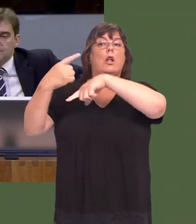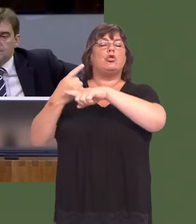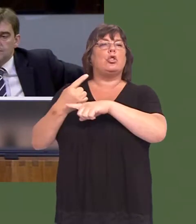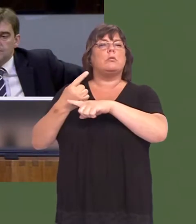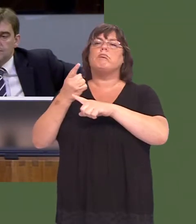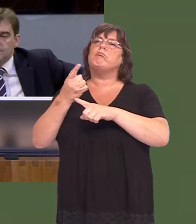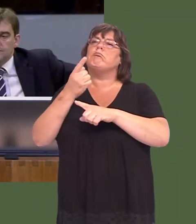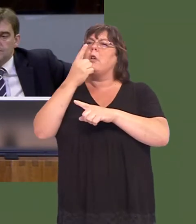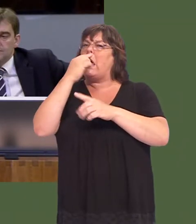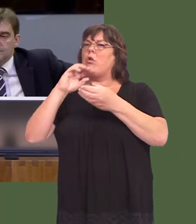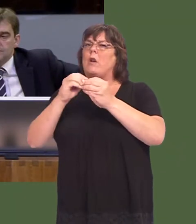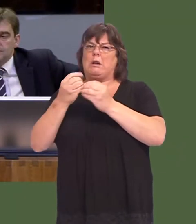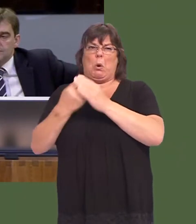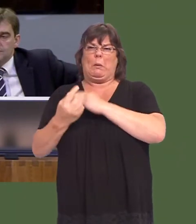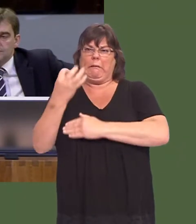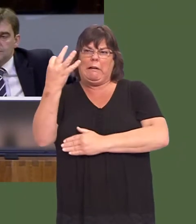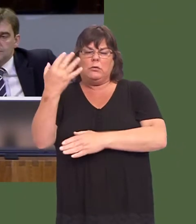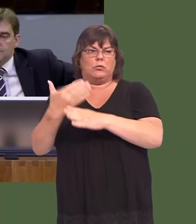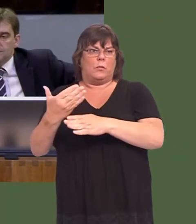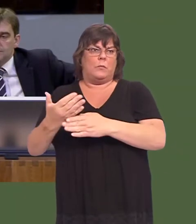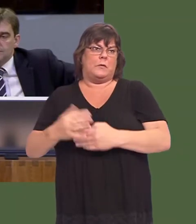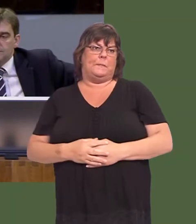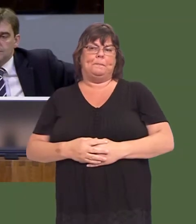for it managed to create a mere eight jobs.